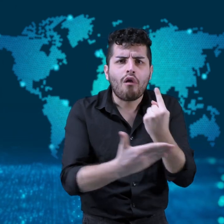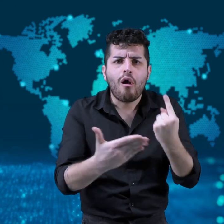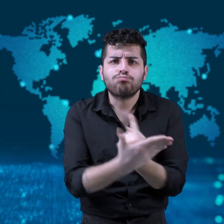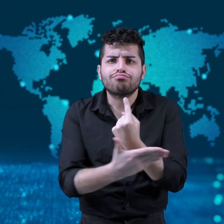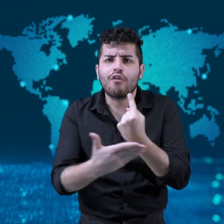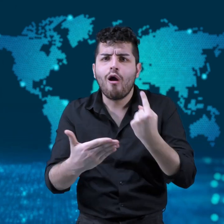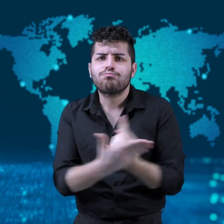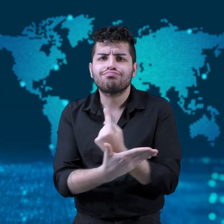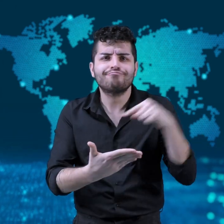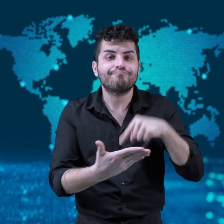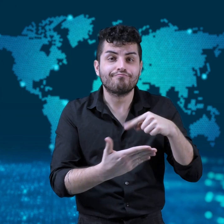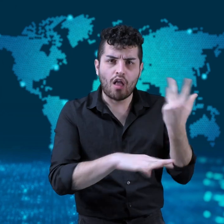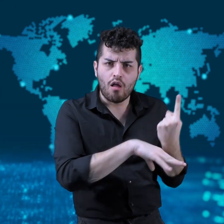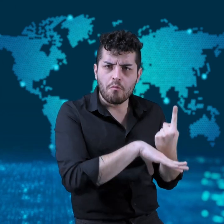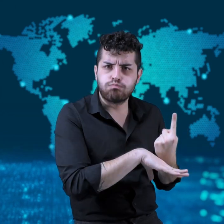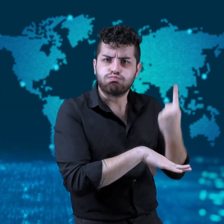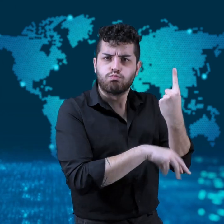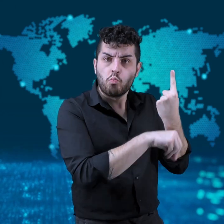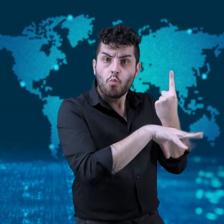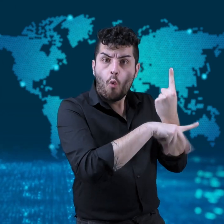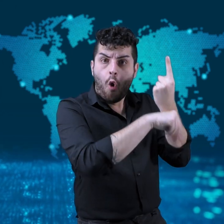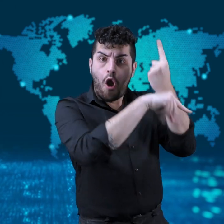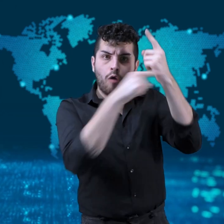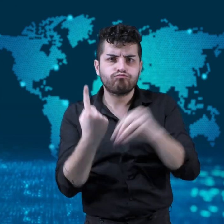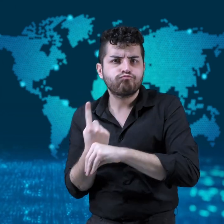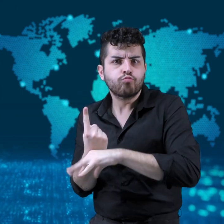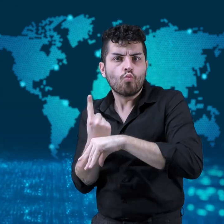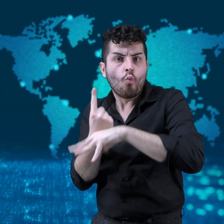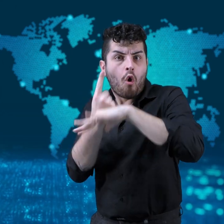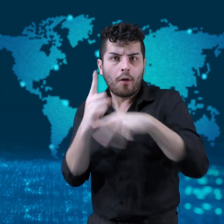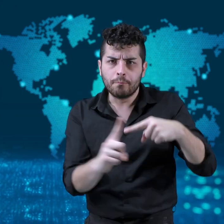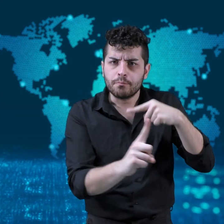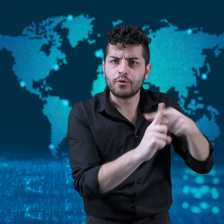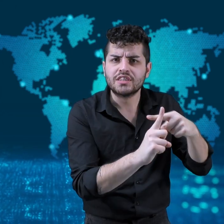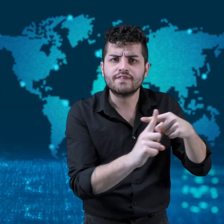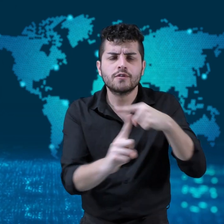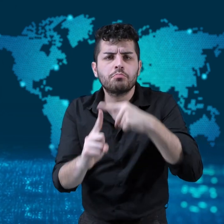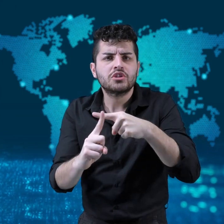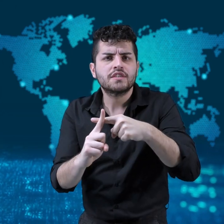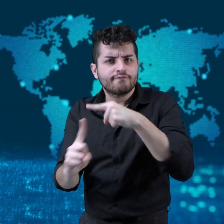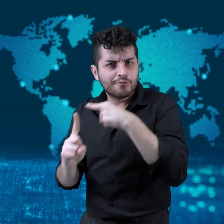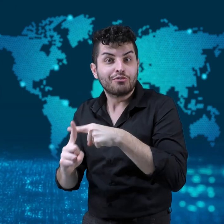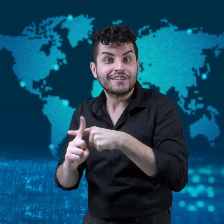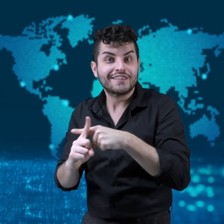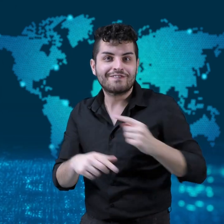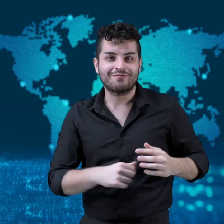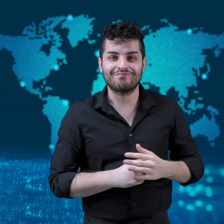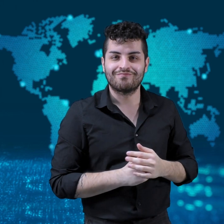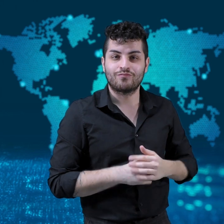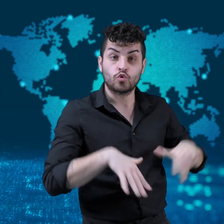there were many achievements in space travel.